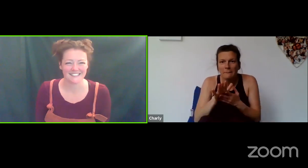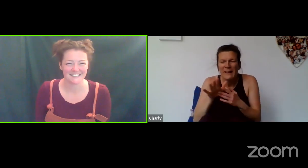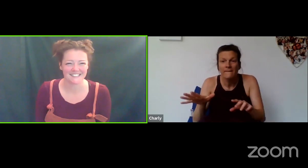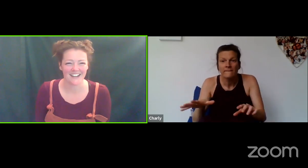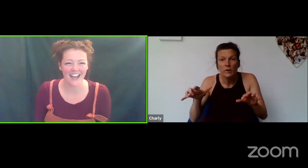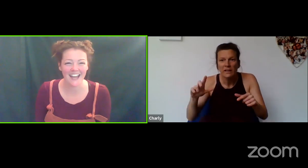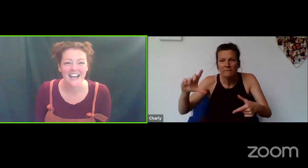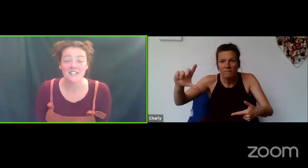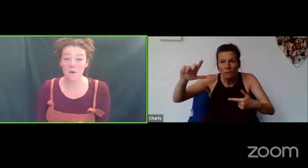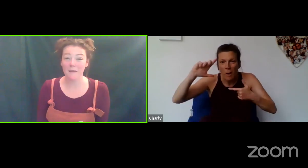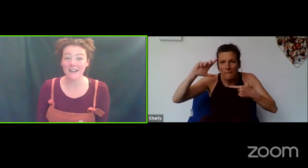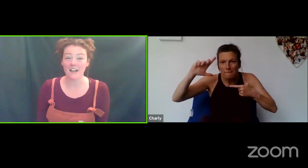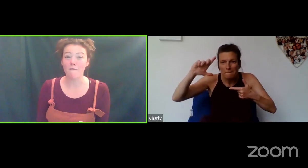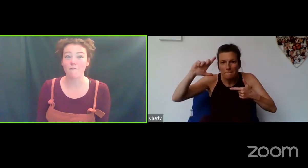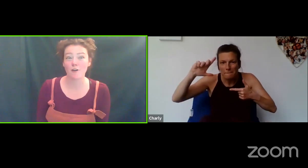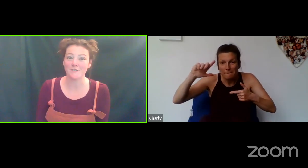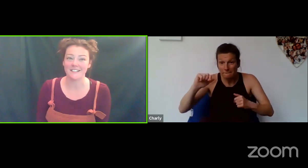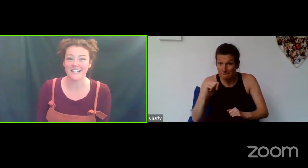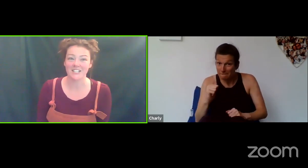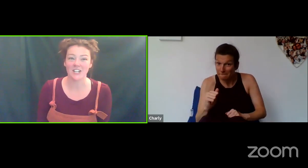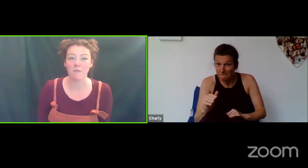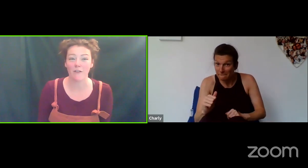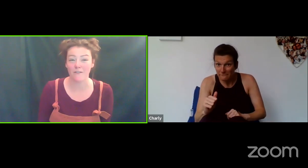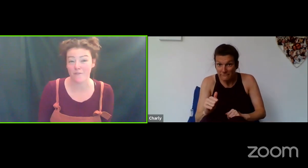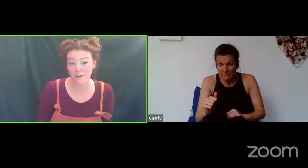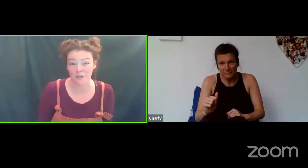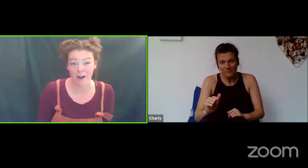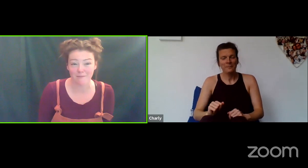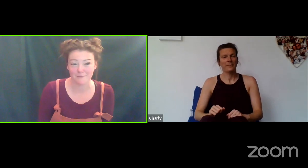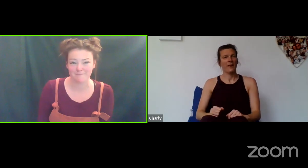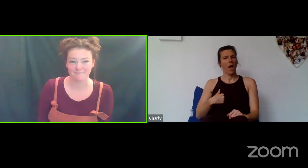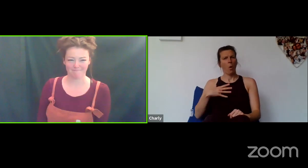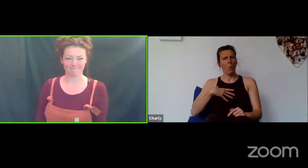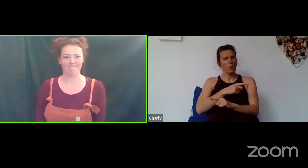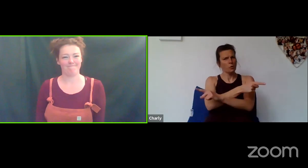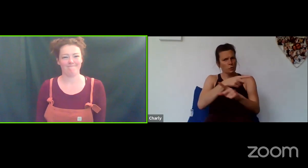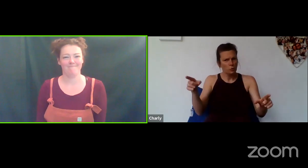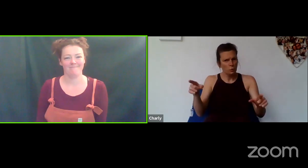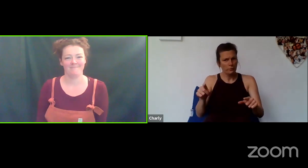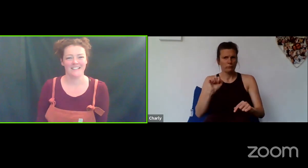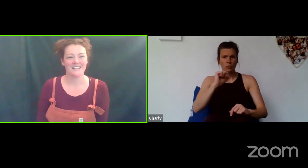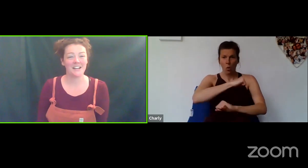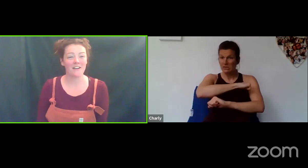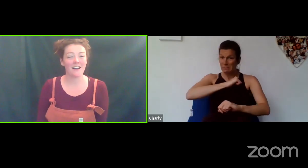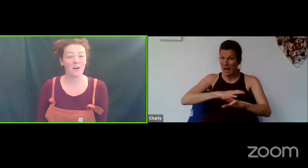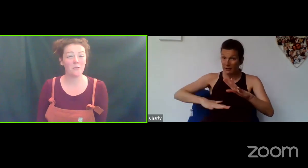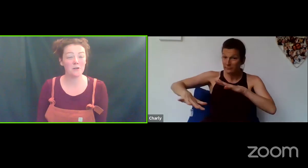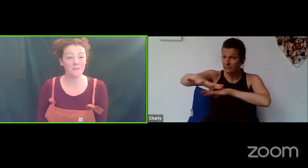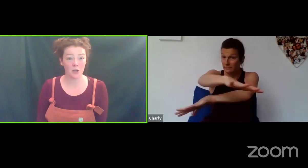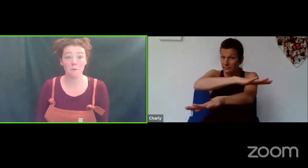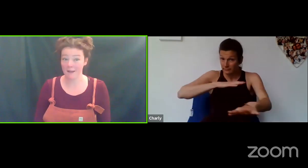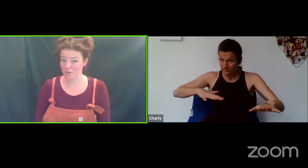Ok, so it means that I've frozen in the shape of a photograph.